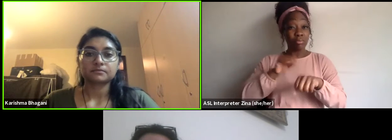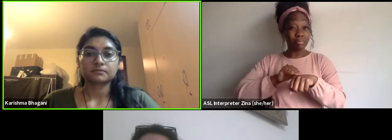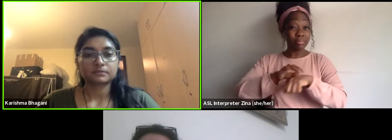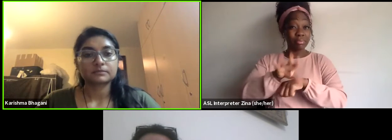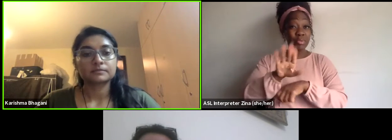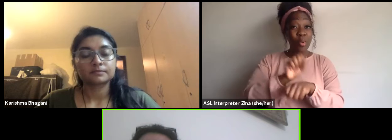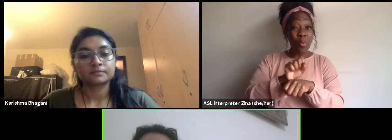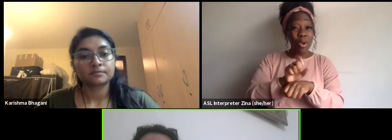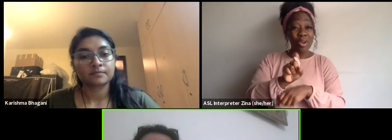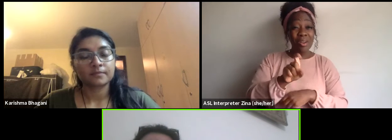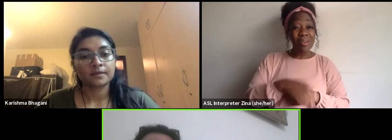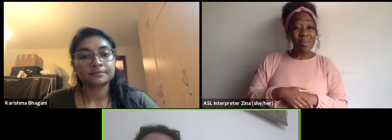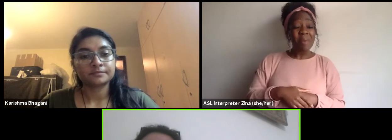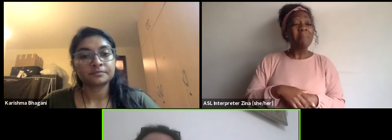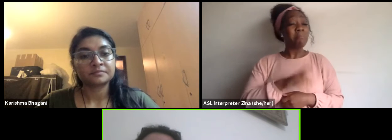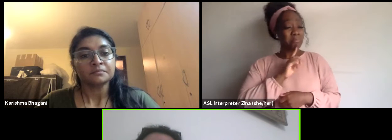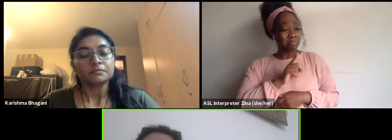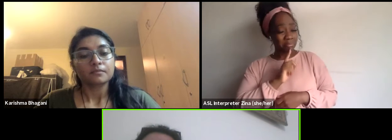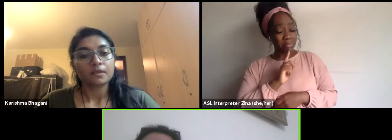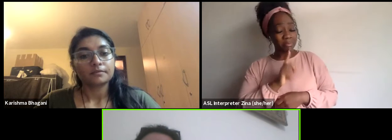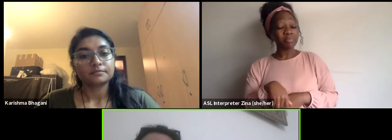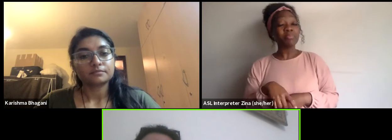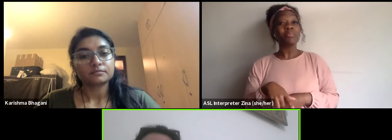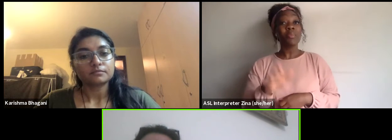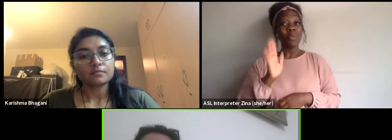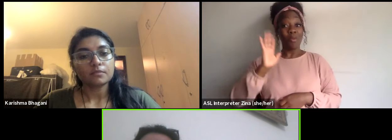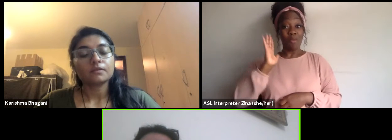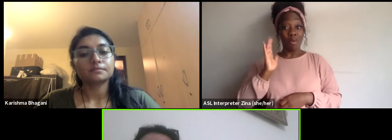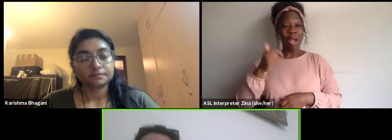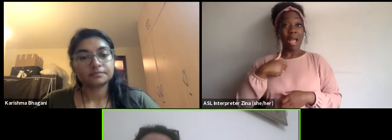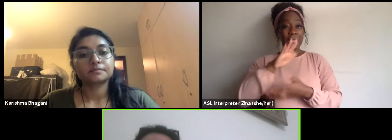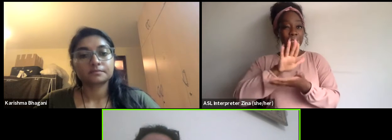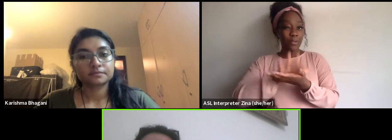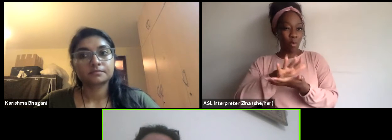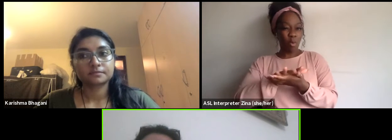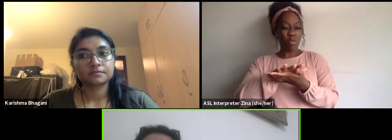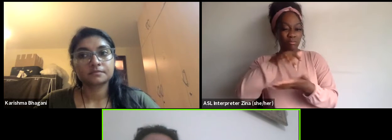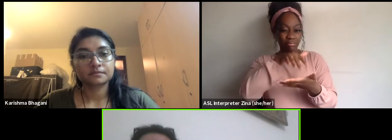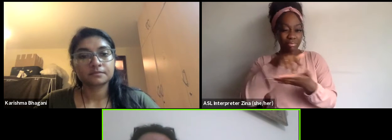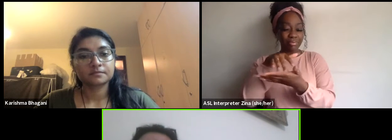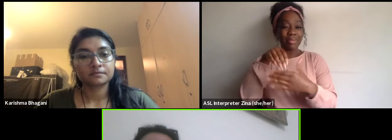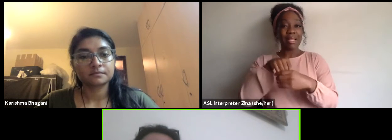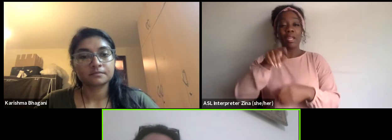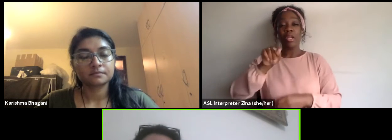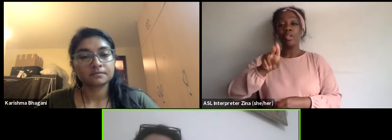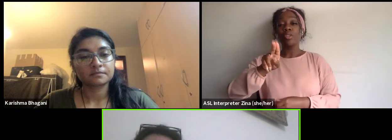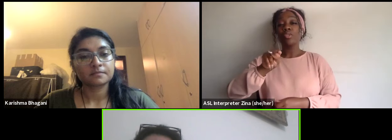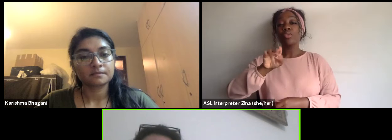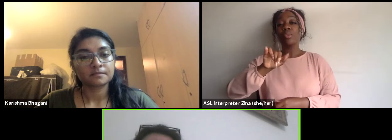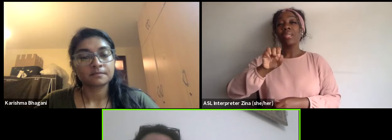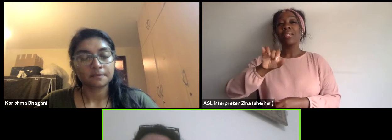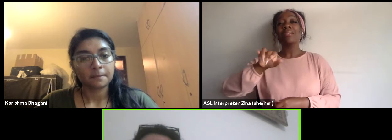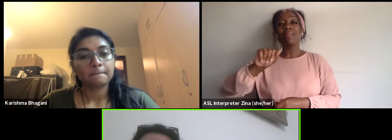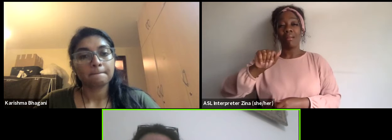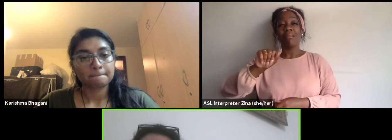Sure, so I studied in Tunisia until the... And my time I wasn't yet masters but it's equivalent